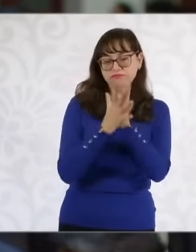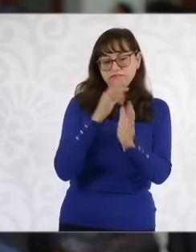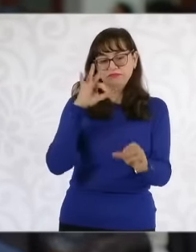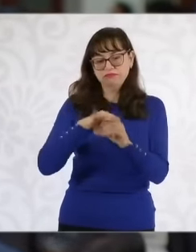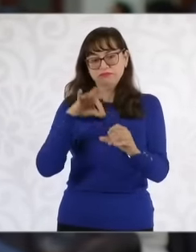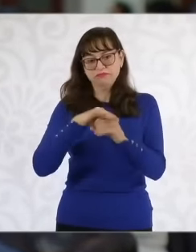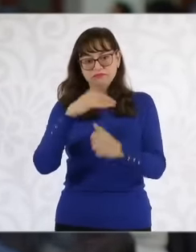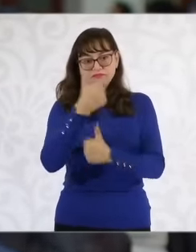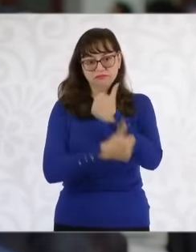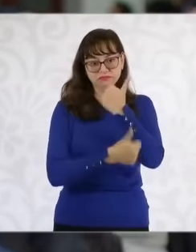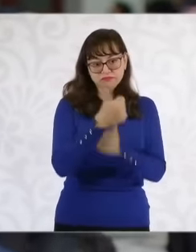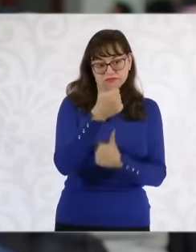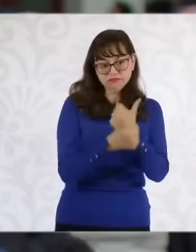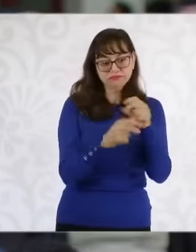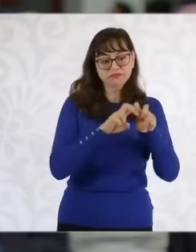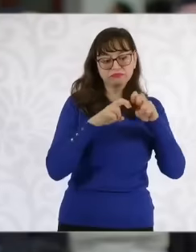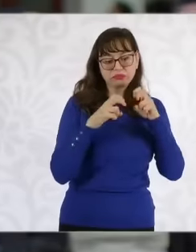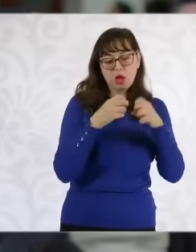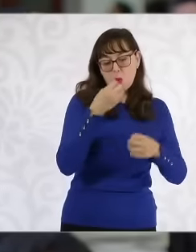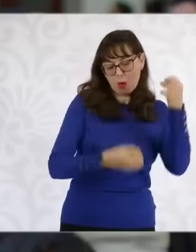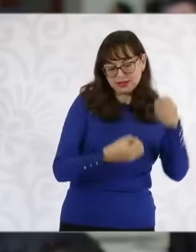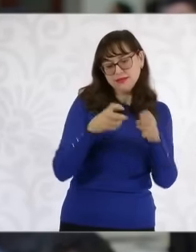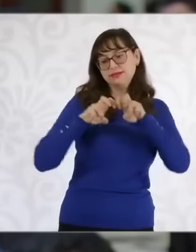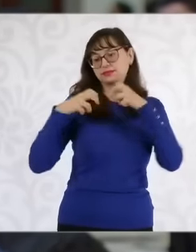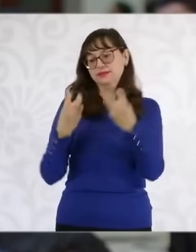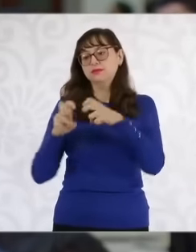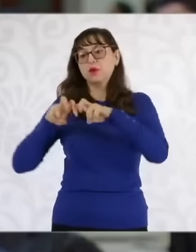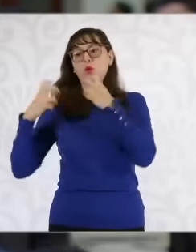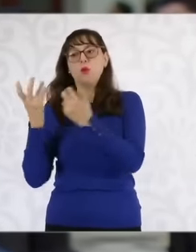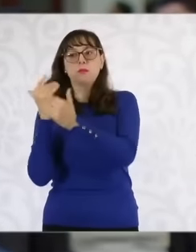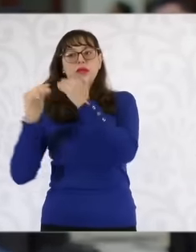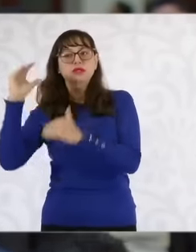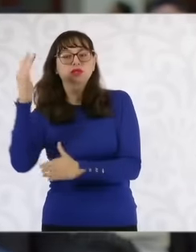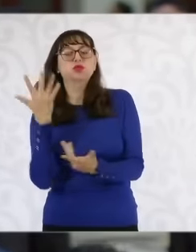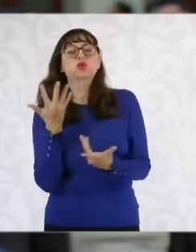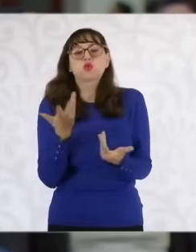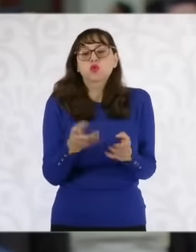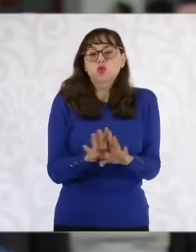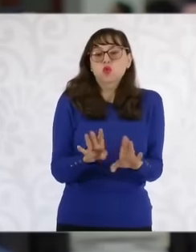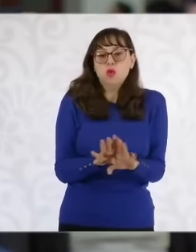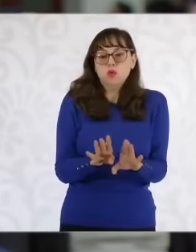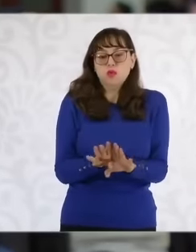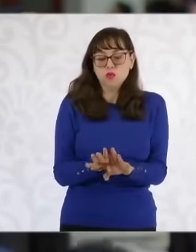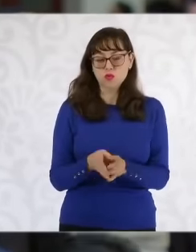ministers ministers of the supreme court and the judiciary there is one case in particular that